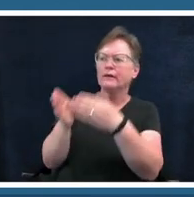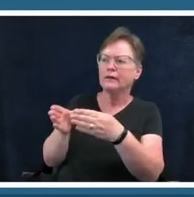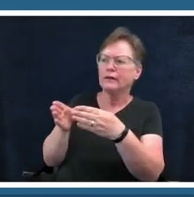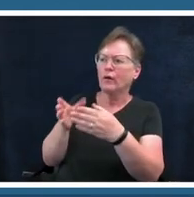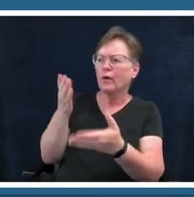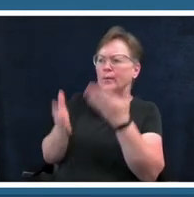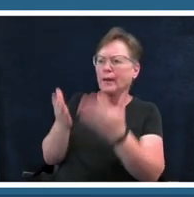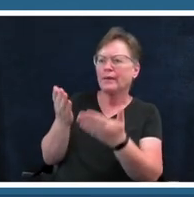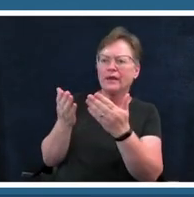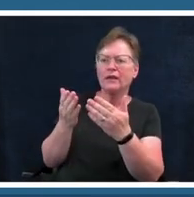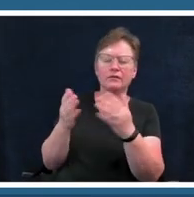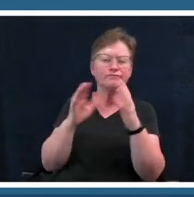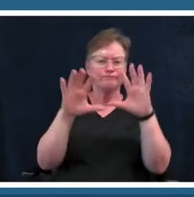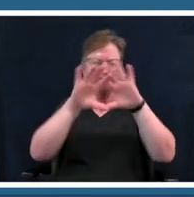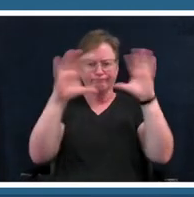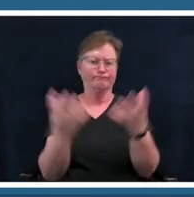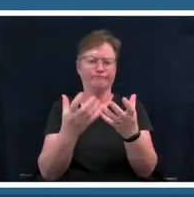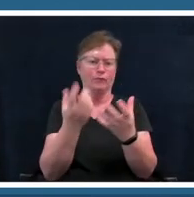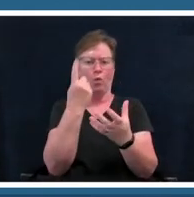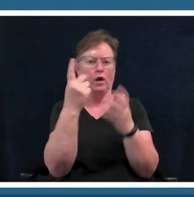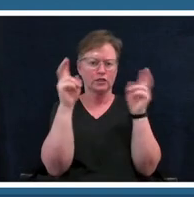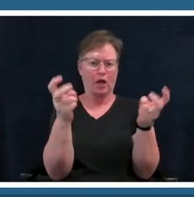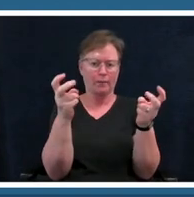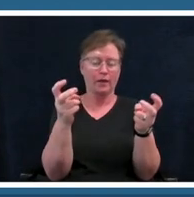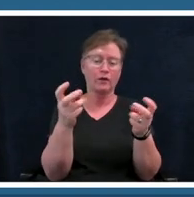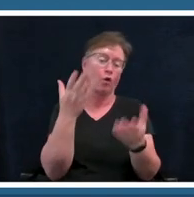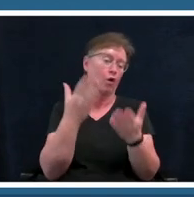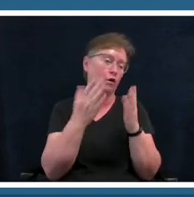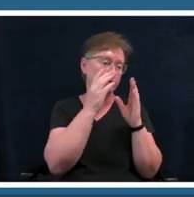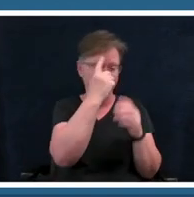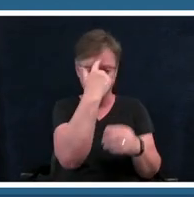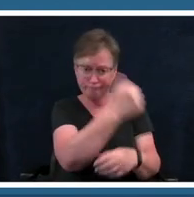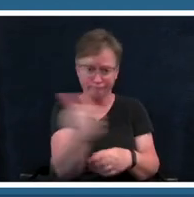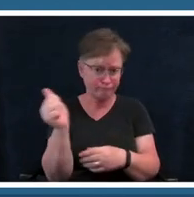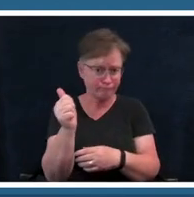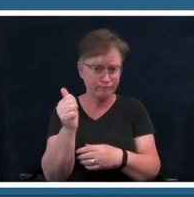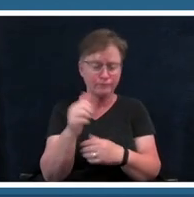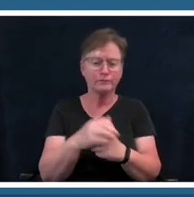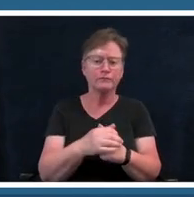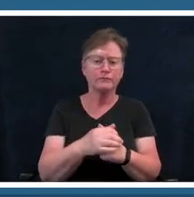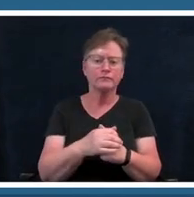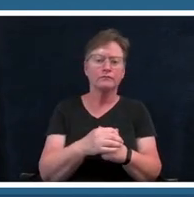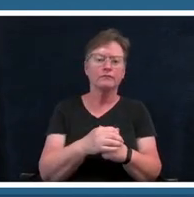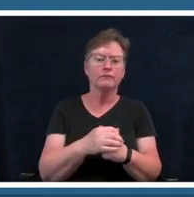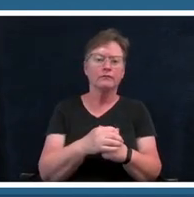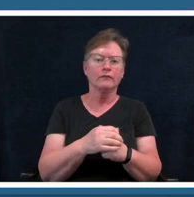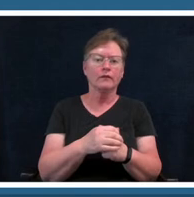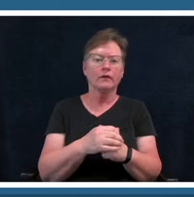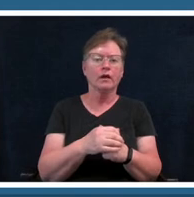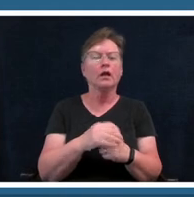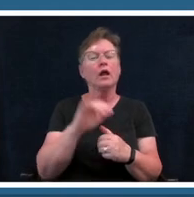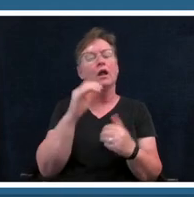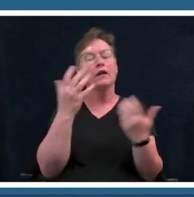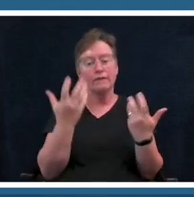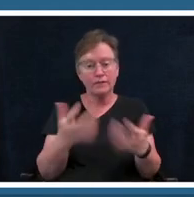topic or just expand it to anything so after you identify your cause or